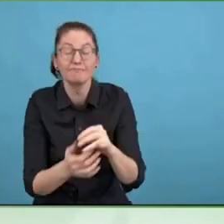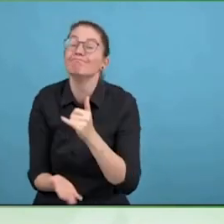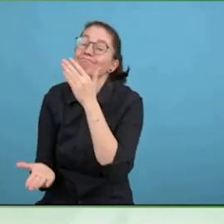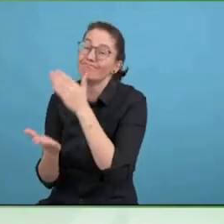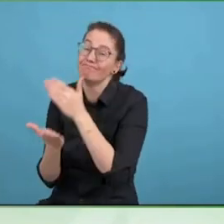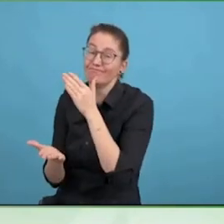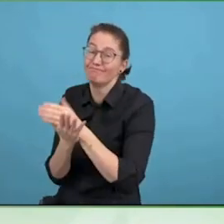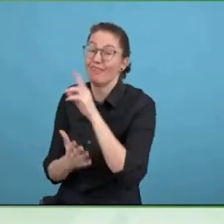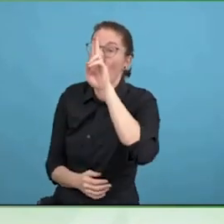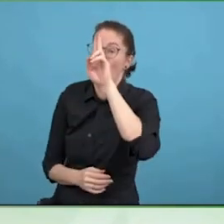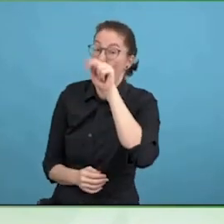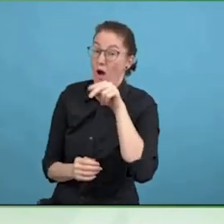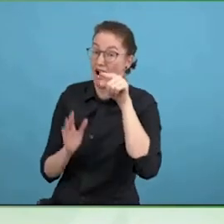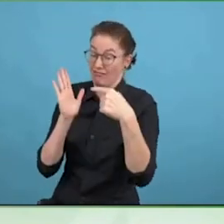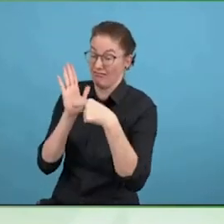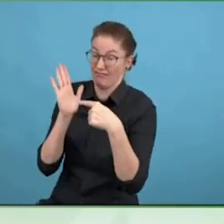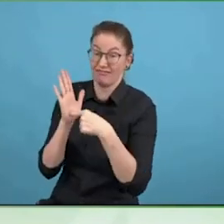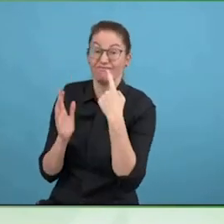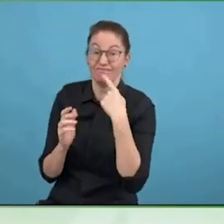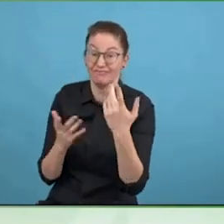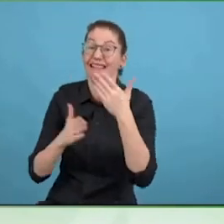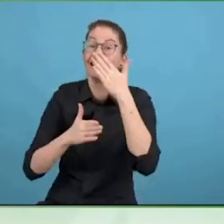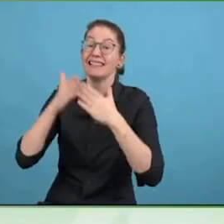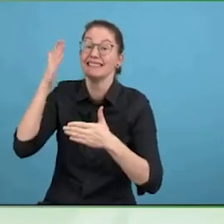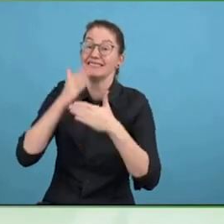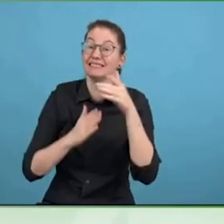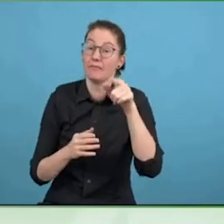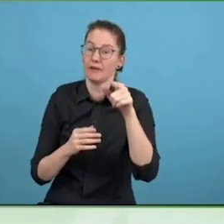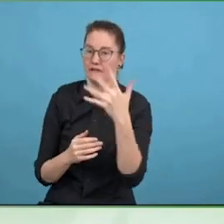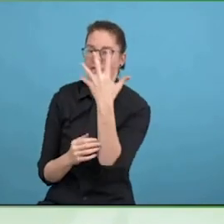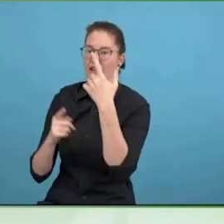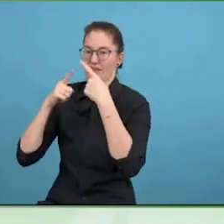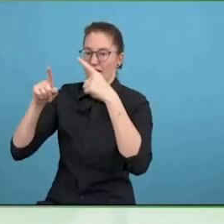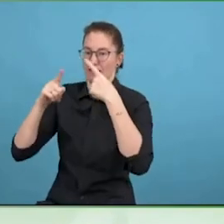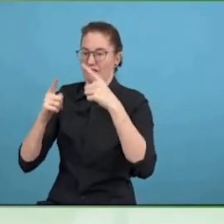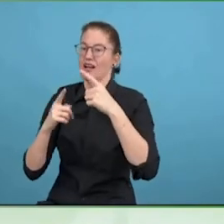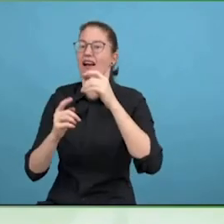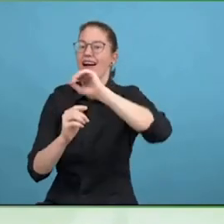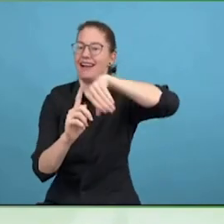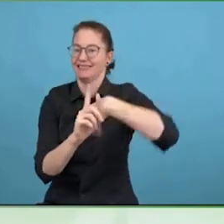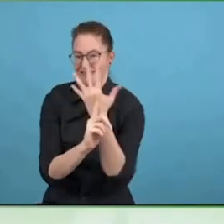report, it is a financial report, it covers our ESG topics as well,